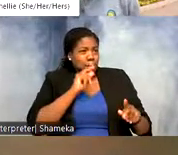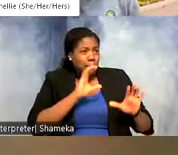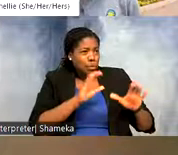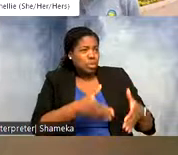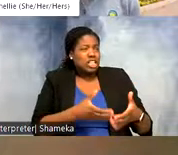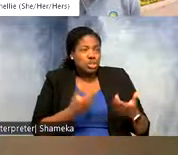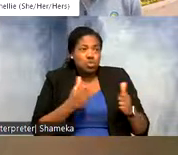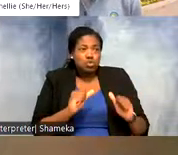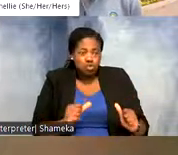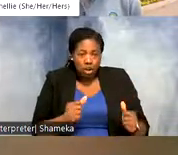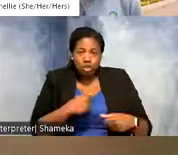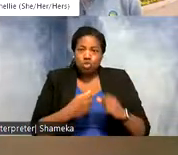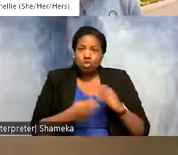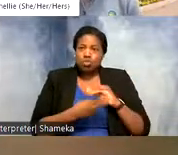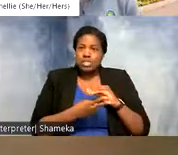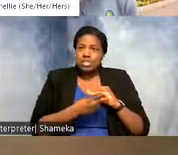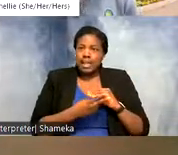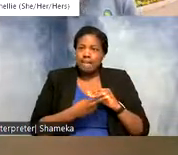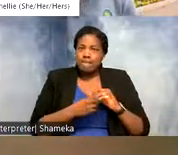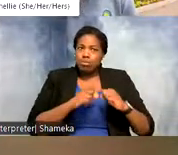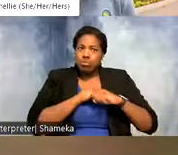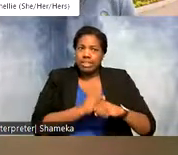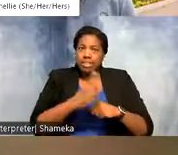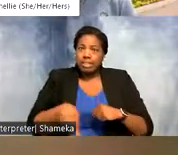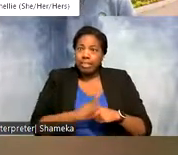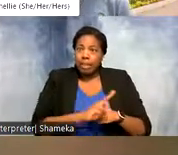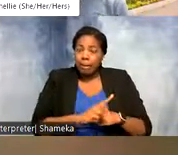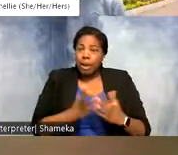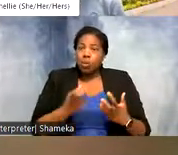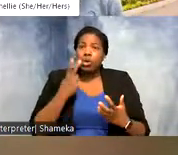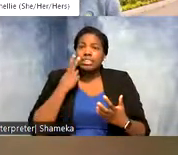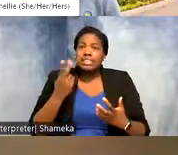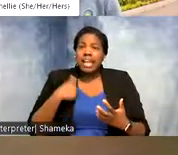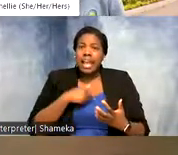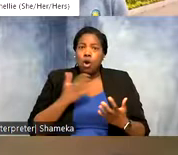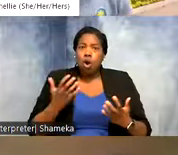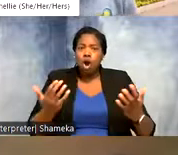to bring back these populations and save them. Now, I want to see what our audience knows about shorebirds.